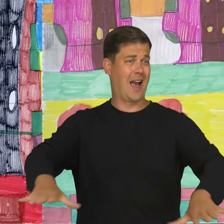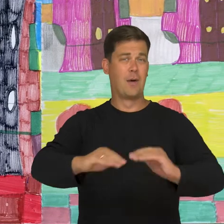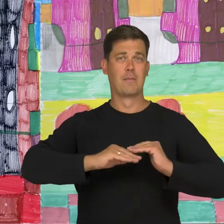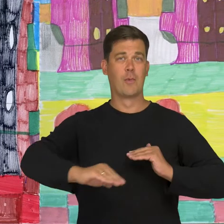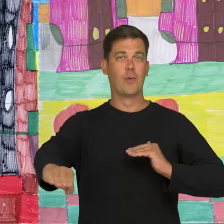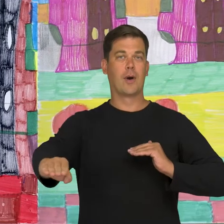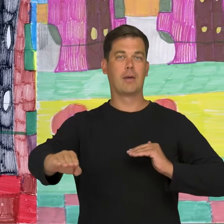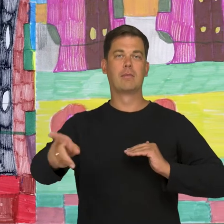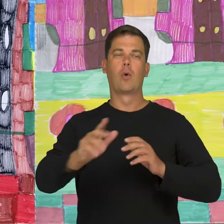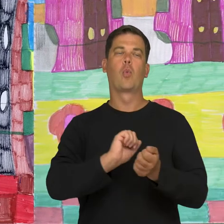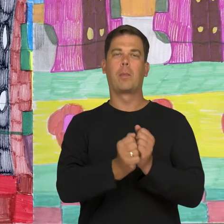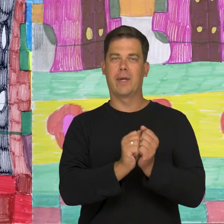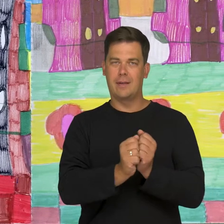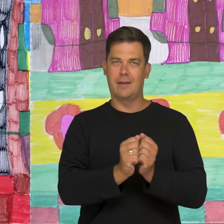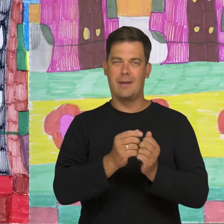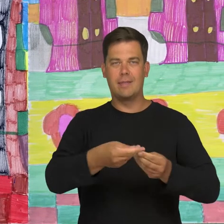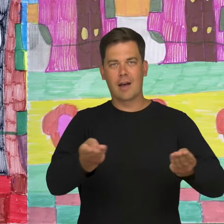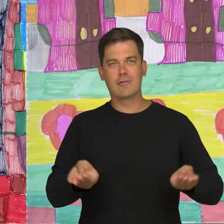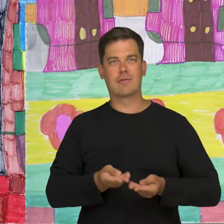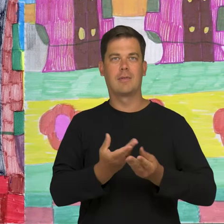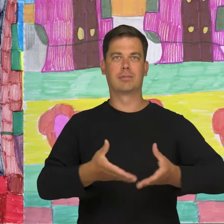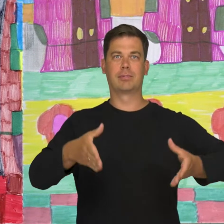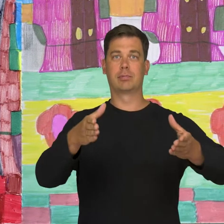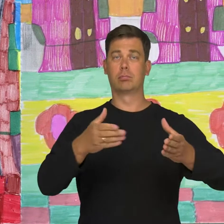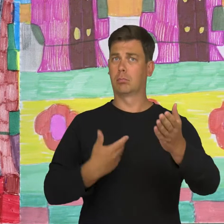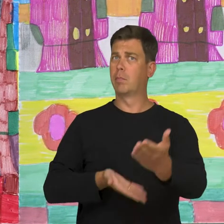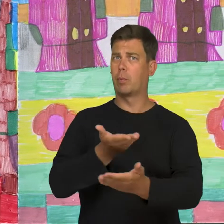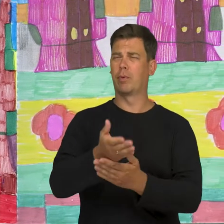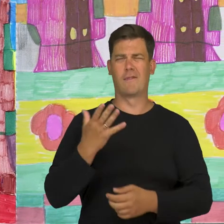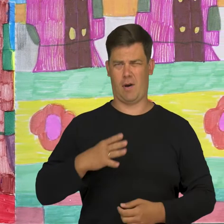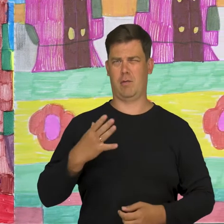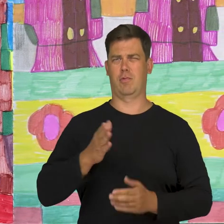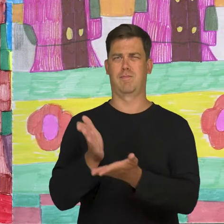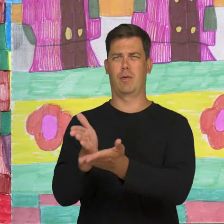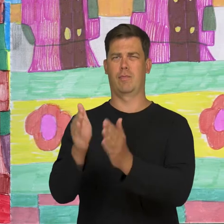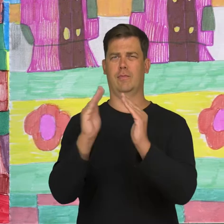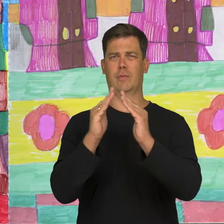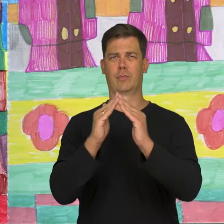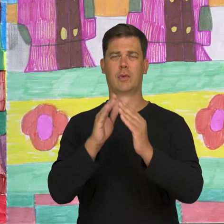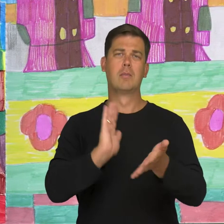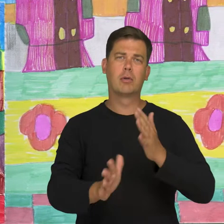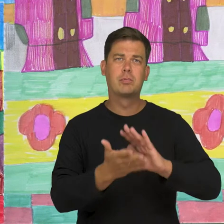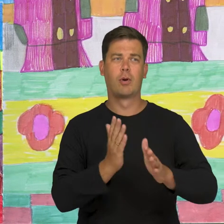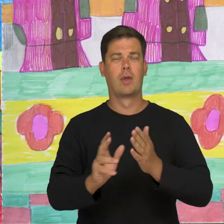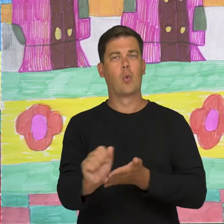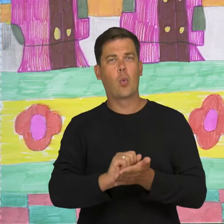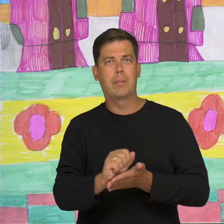I do the dishes at home, in the kitchen. I encourage helping at home, cleaning, doing the dishes in the kitchen.